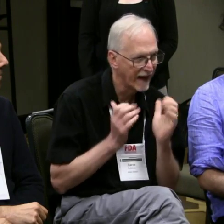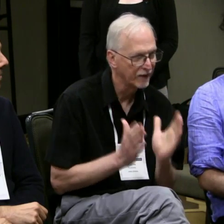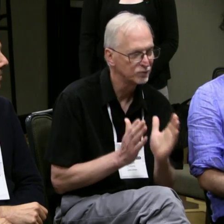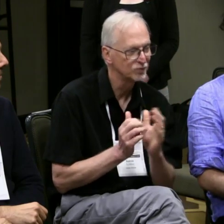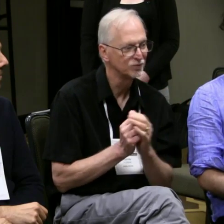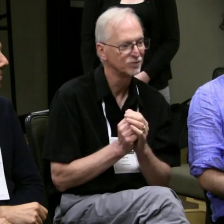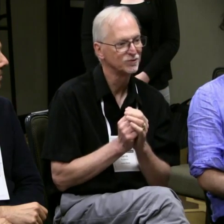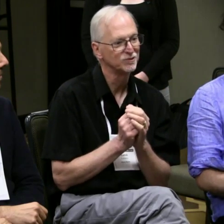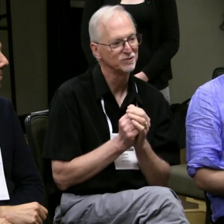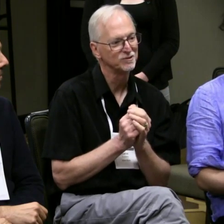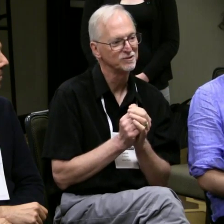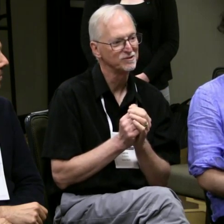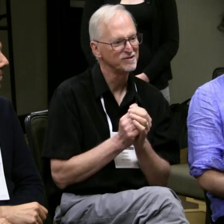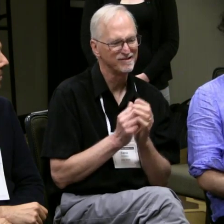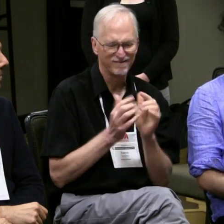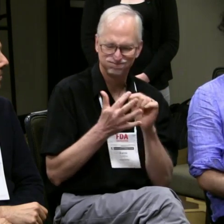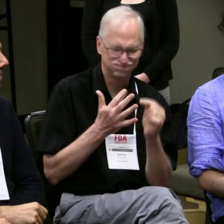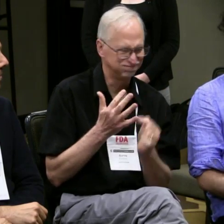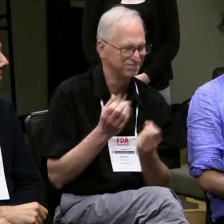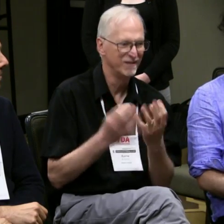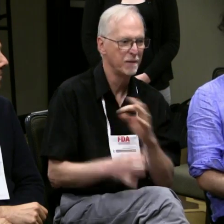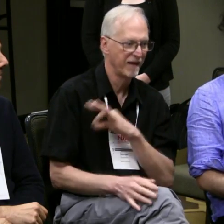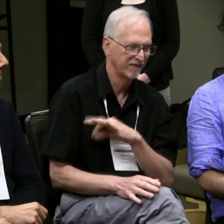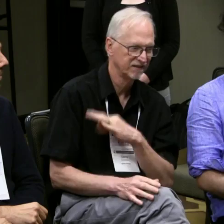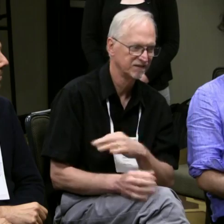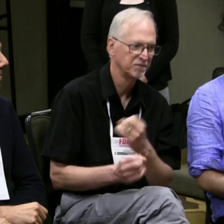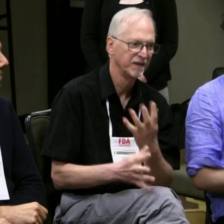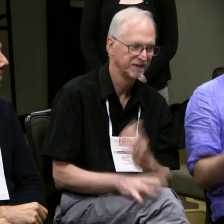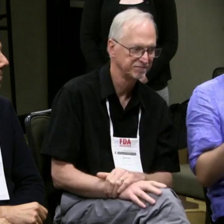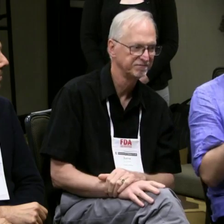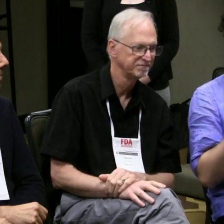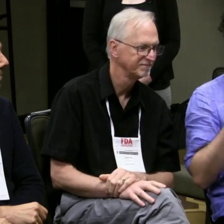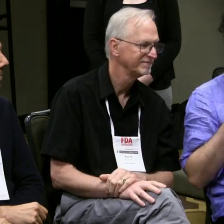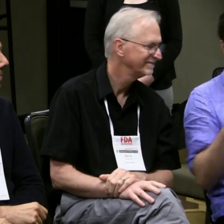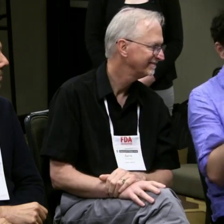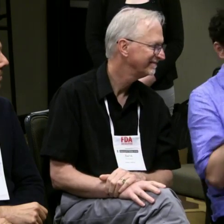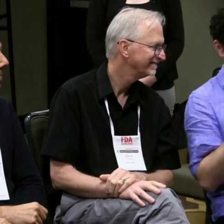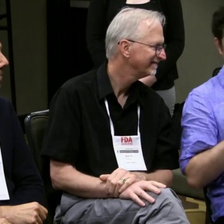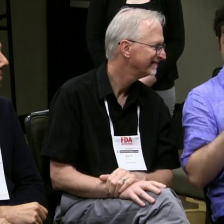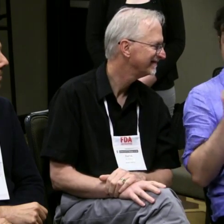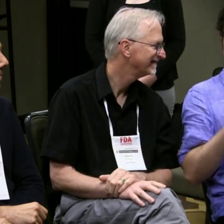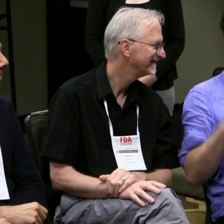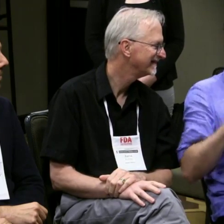So you get more expressive actors, and it's quite the benefit.